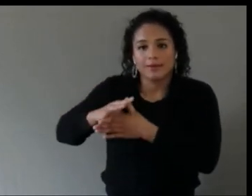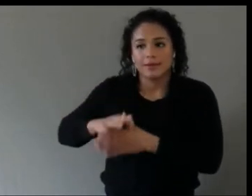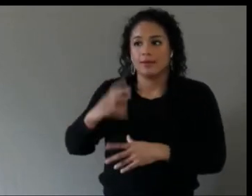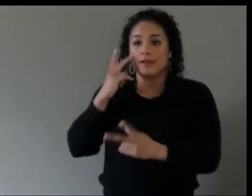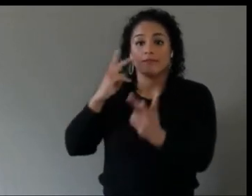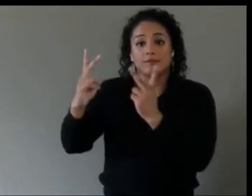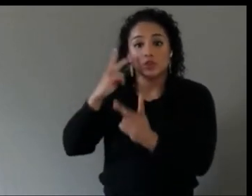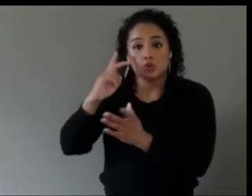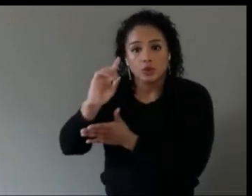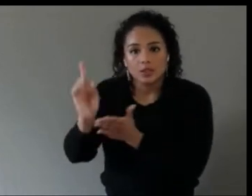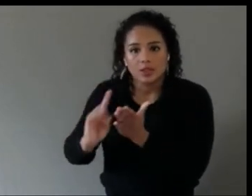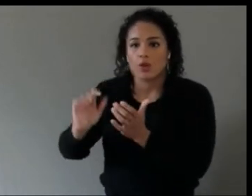as relevant here.